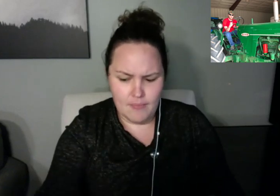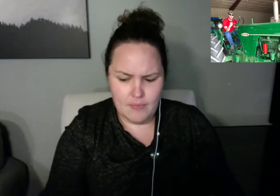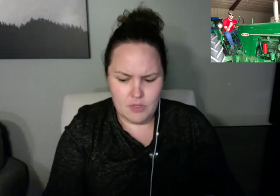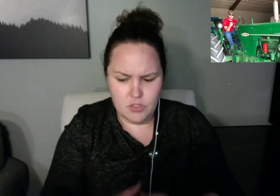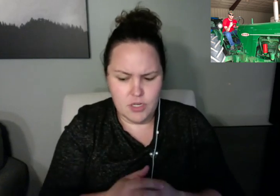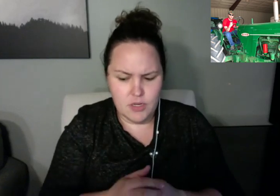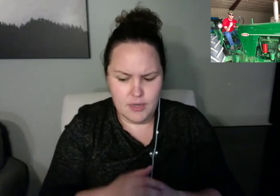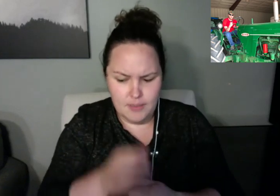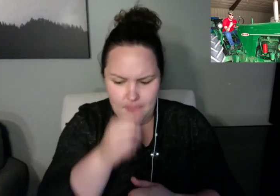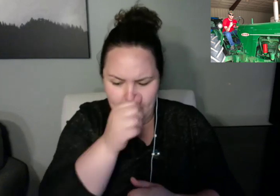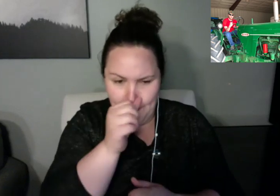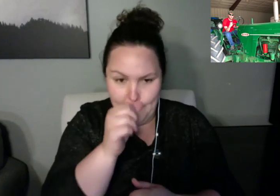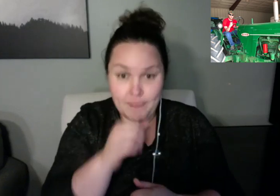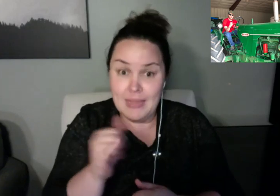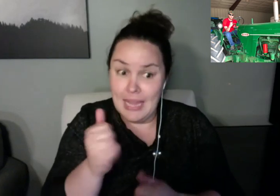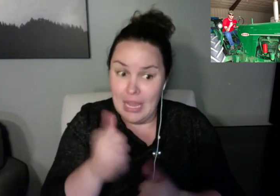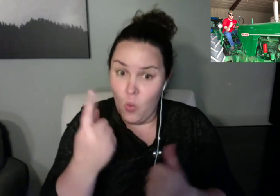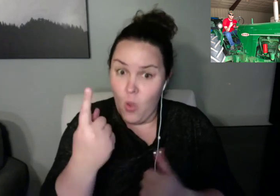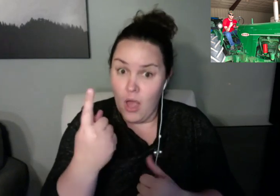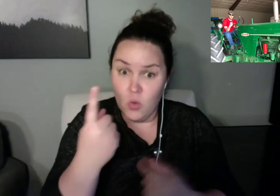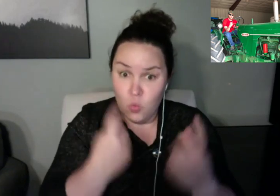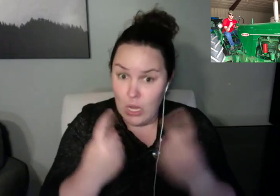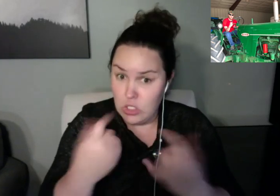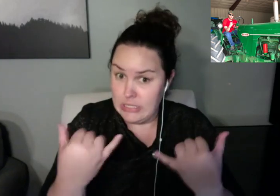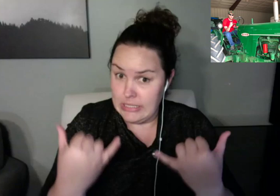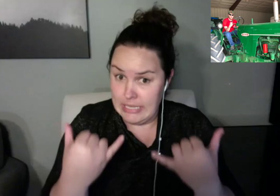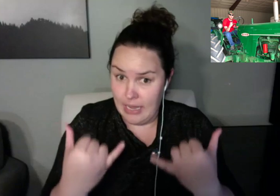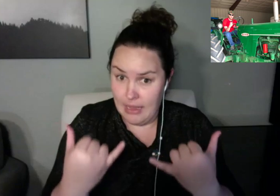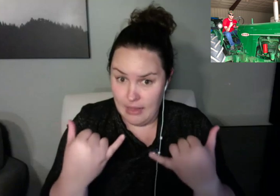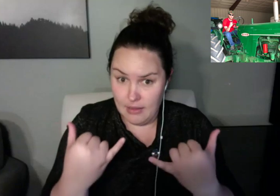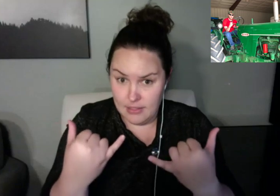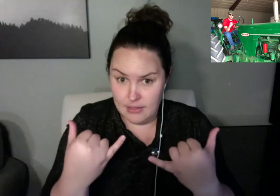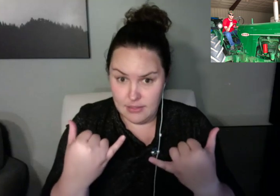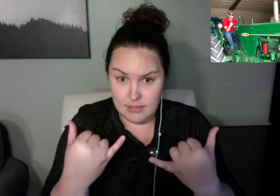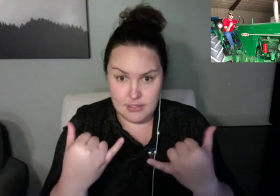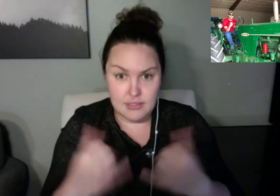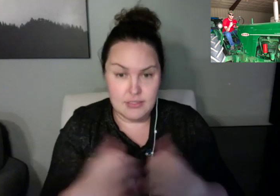Jen: This is Jen. Zack, you should be able to unmute yourself